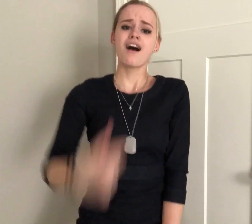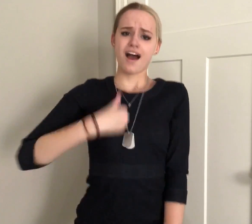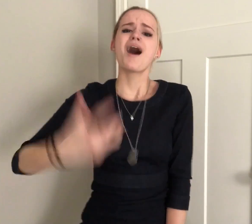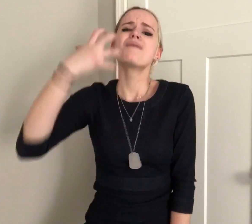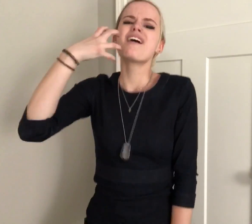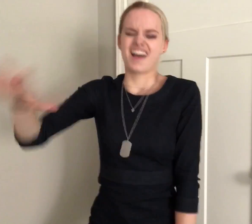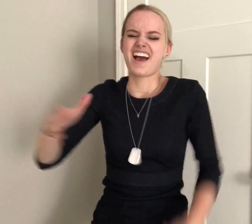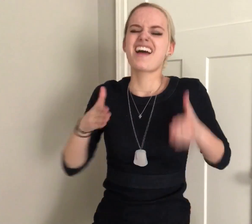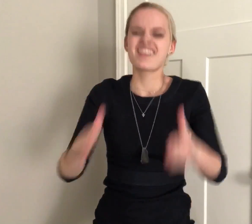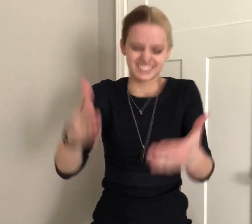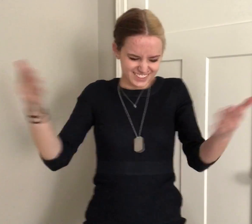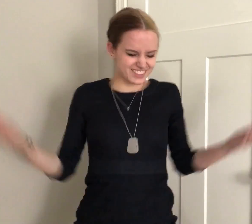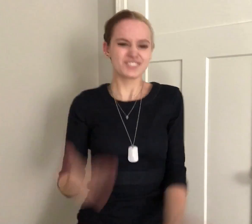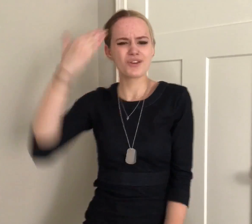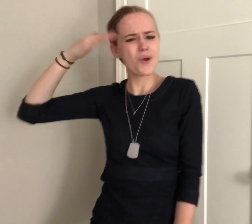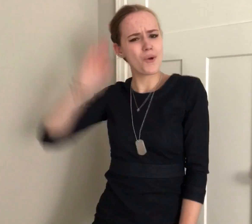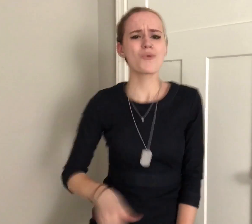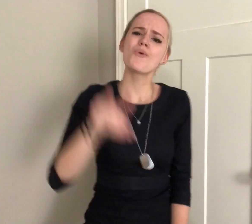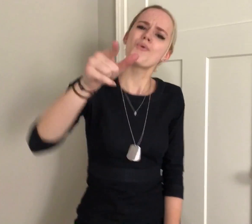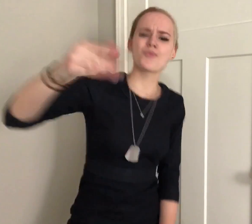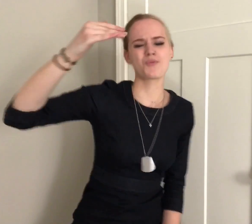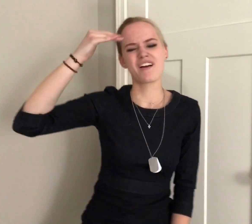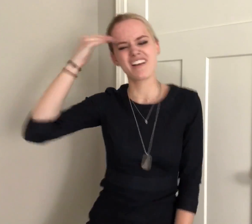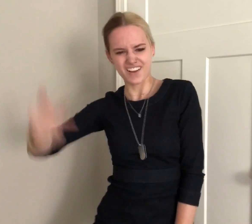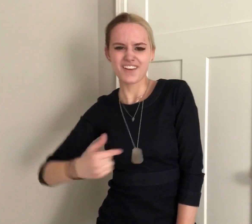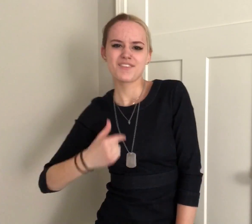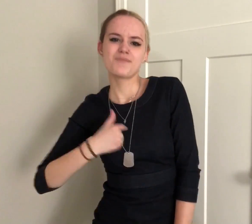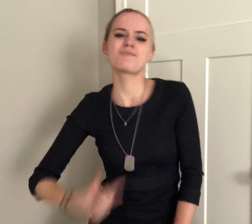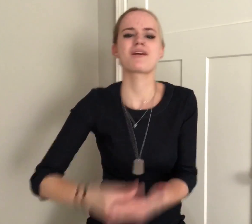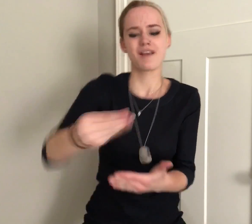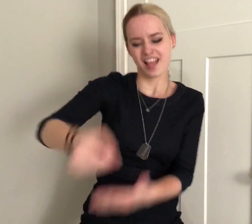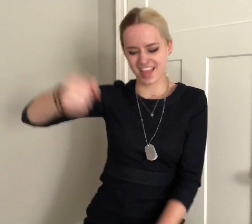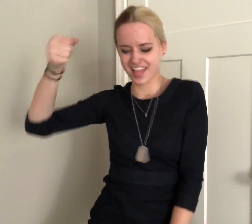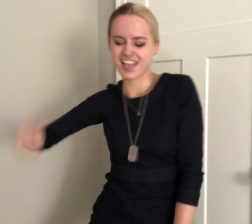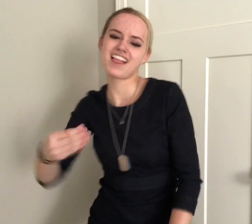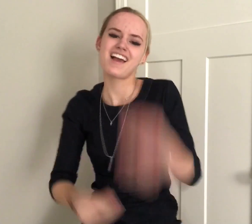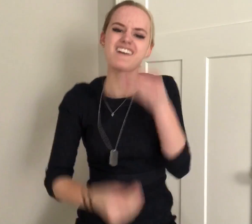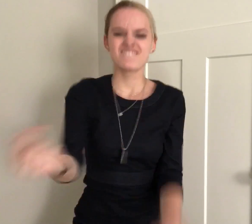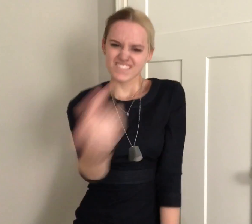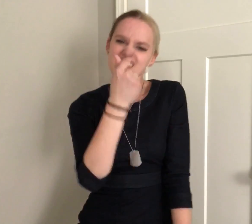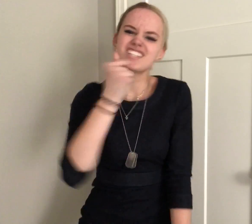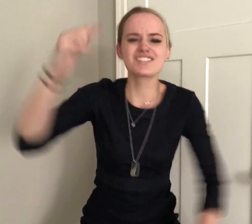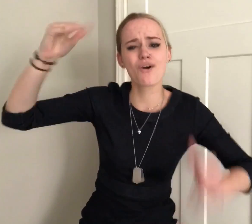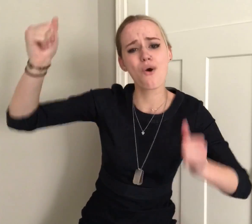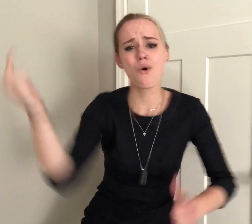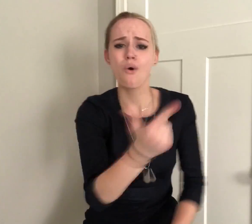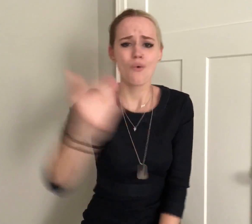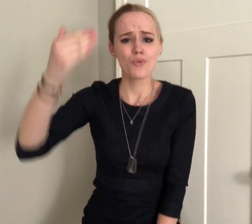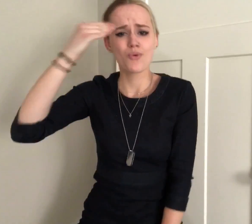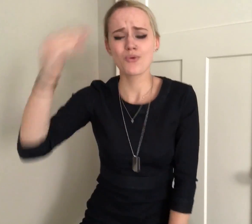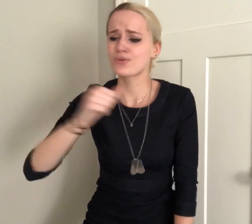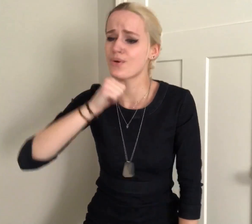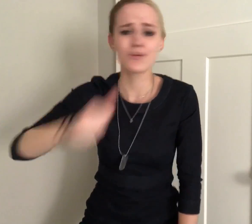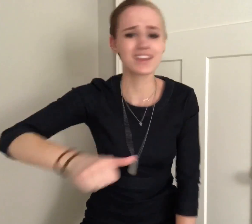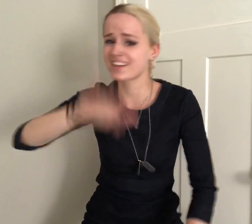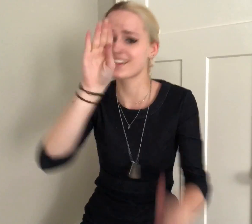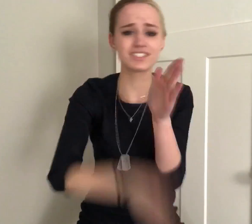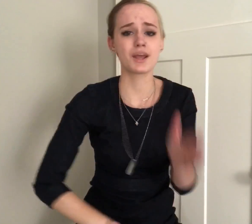I'm the hottest in the street Know you prolly heard of me Got a bag and fixed my teeth Hope you hoes know it ain't cheap